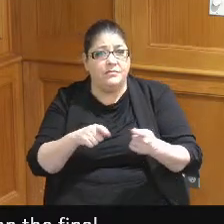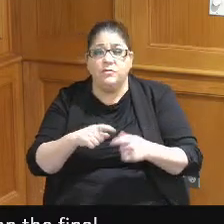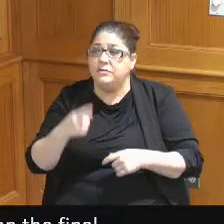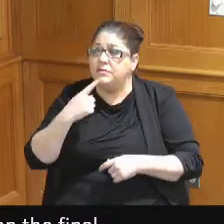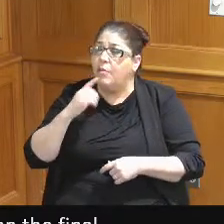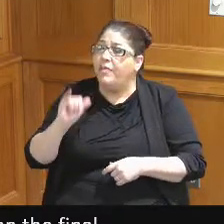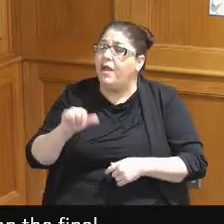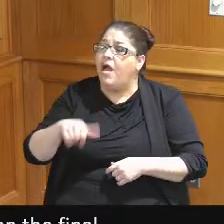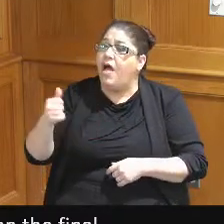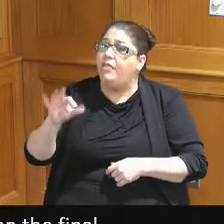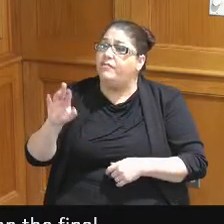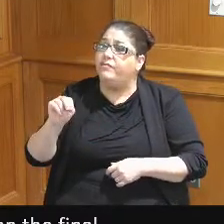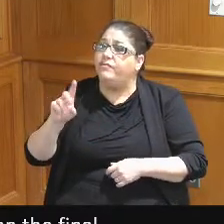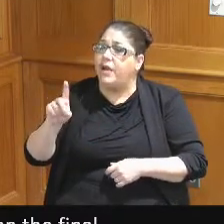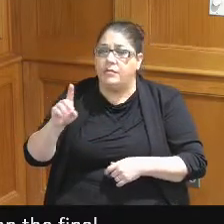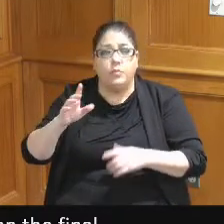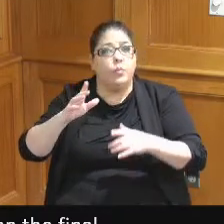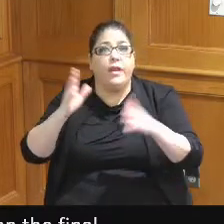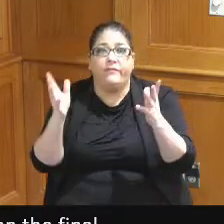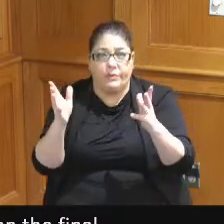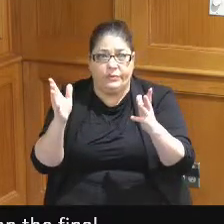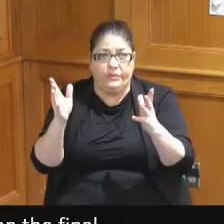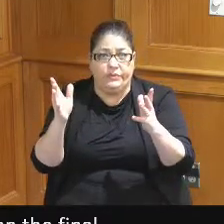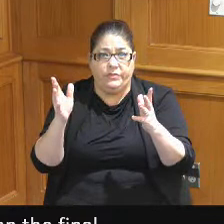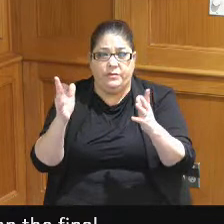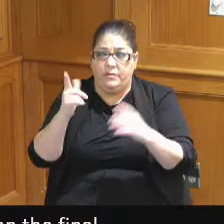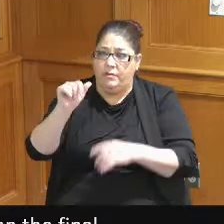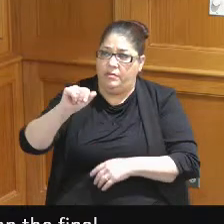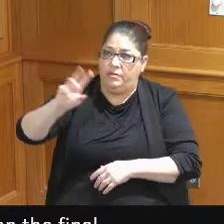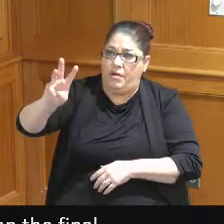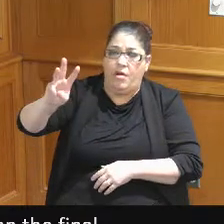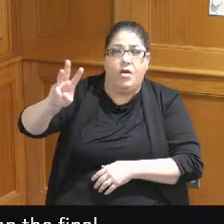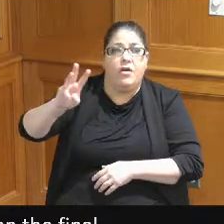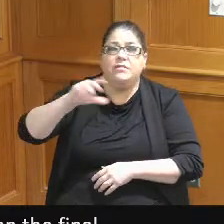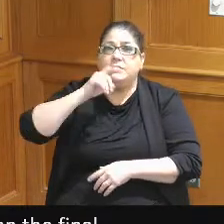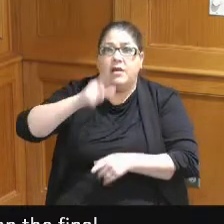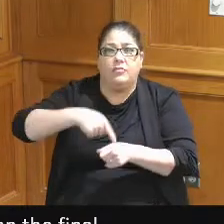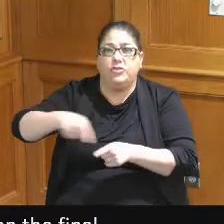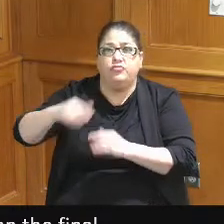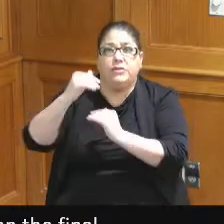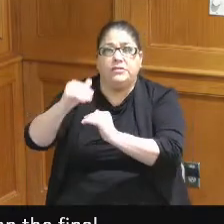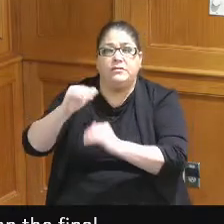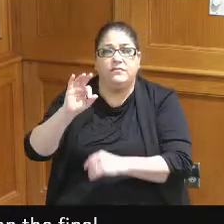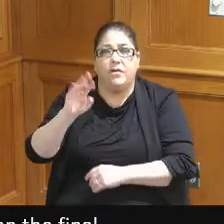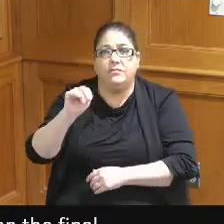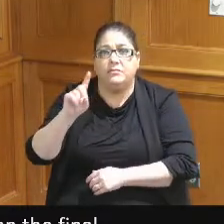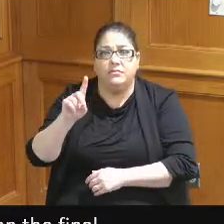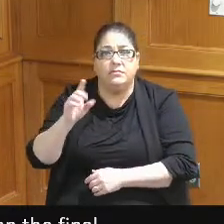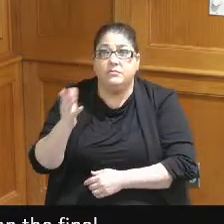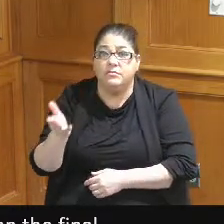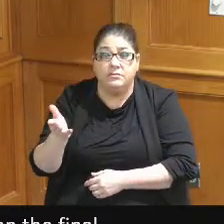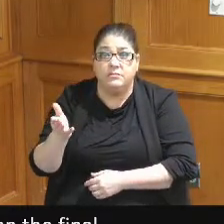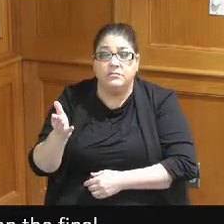in another fund or whatever by law it's not a restricted fund but this the city doesn't have